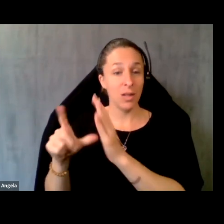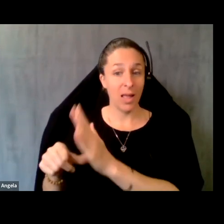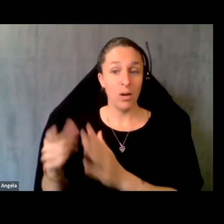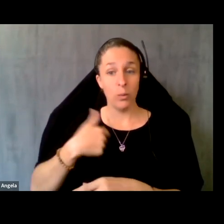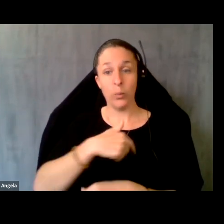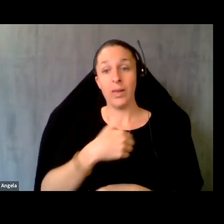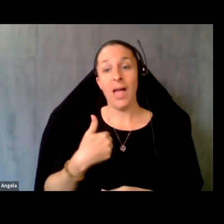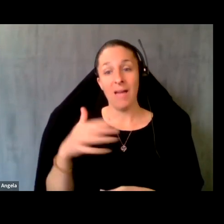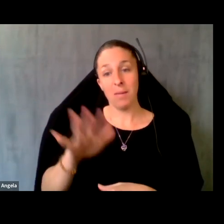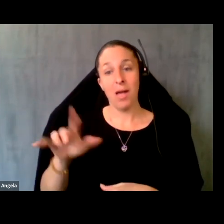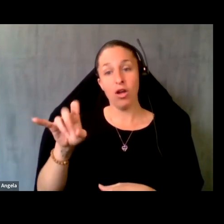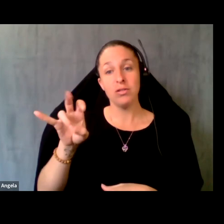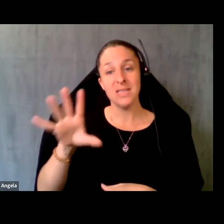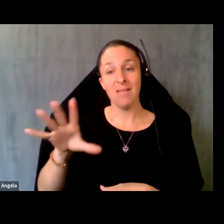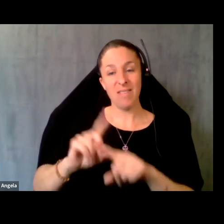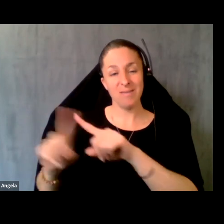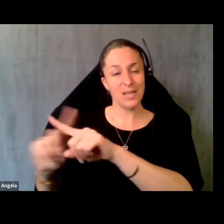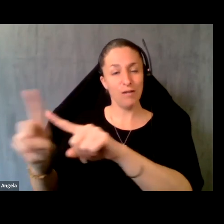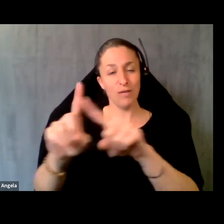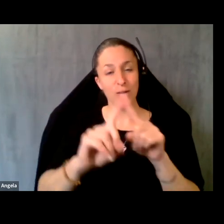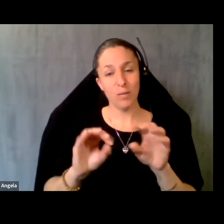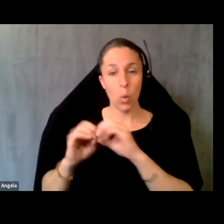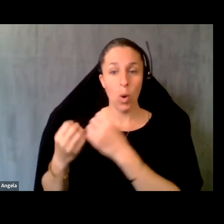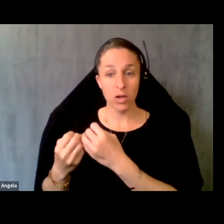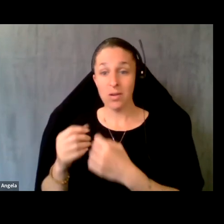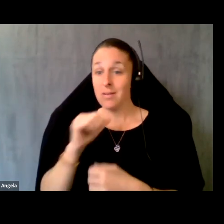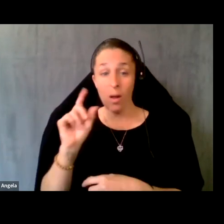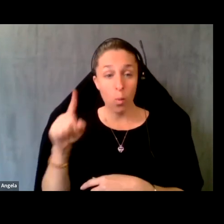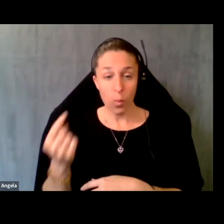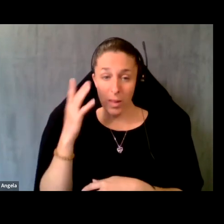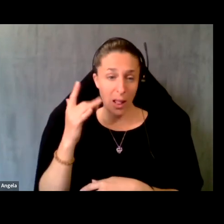have about a 175 different organizations, who are not only California organizations,